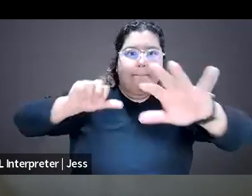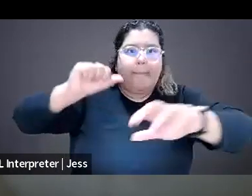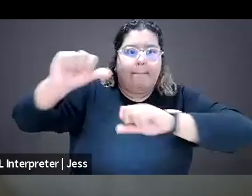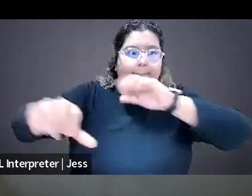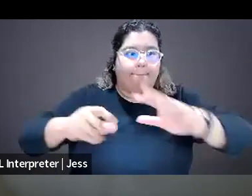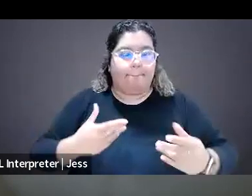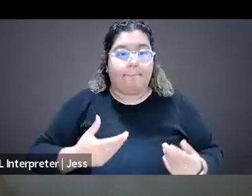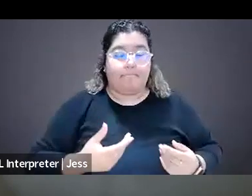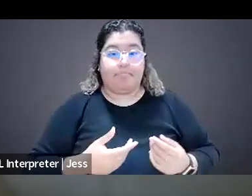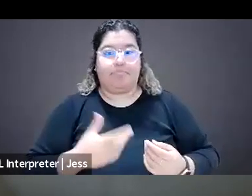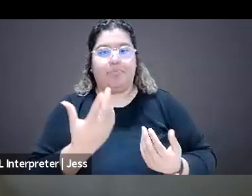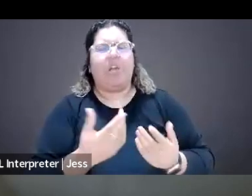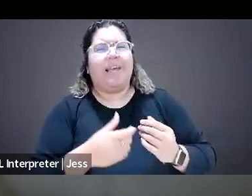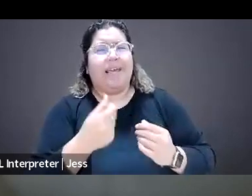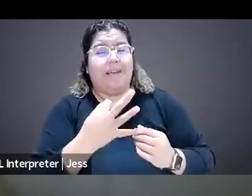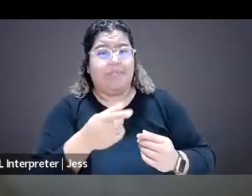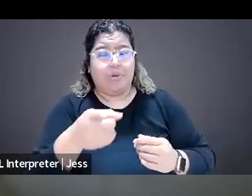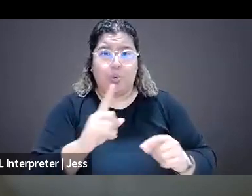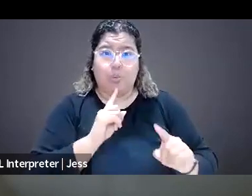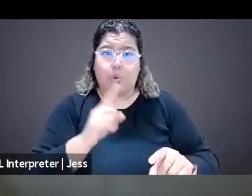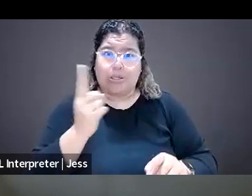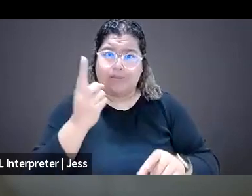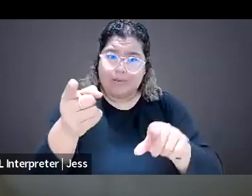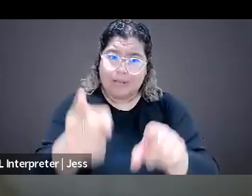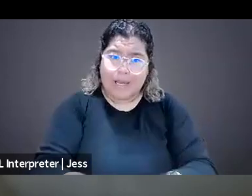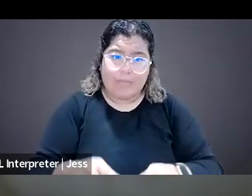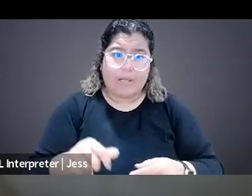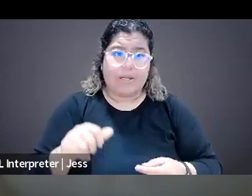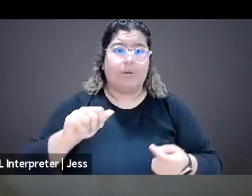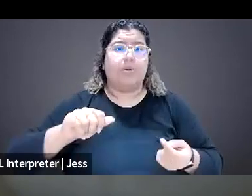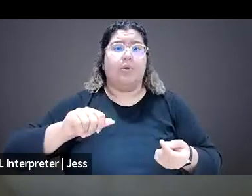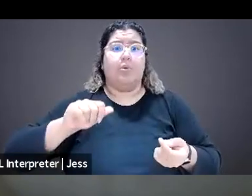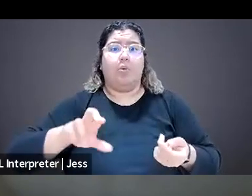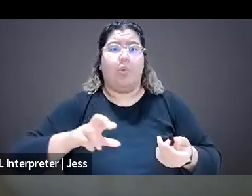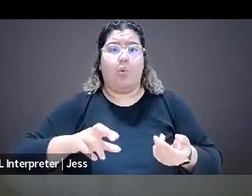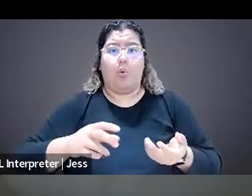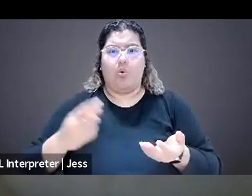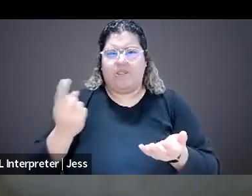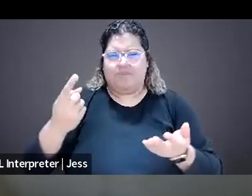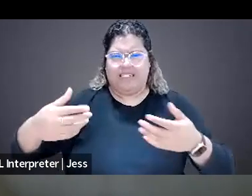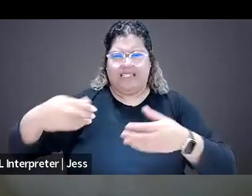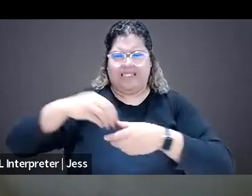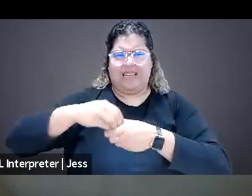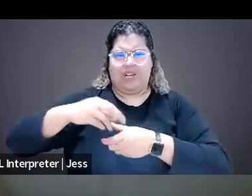to reporting something that is happening or ratifying the newsroom, we always recommend to have multiple channels